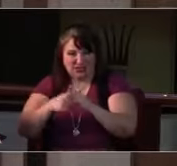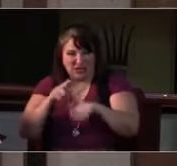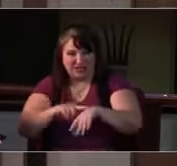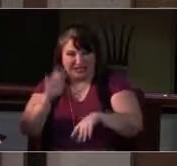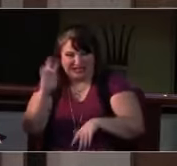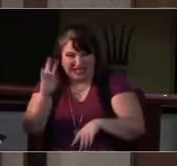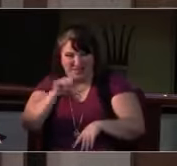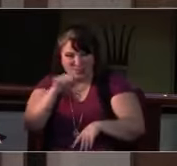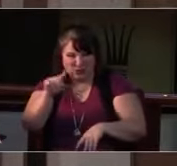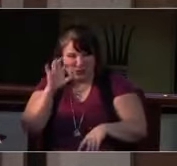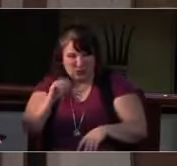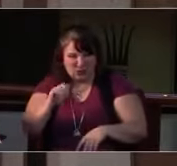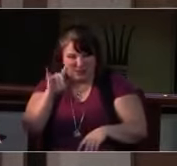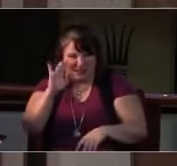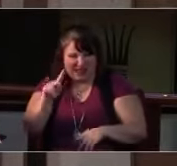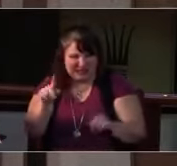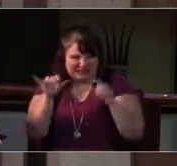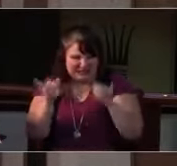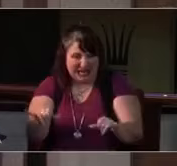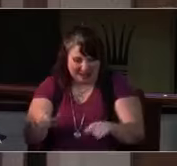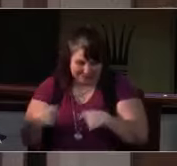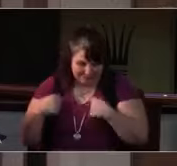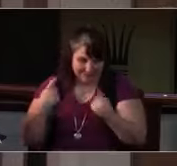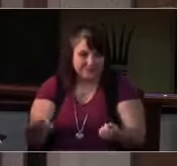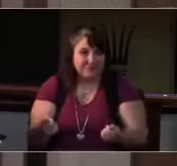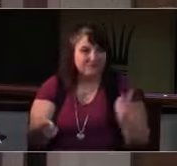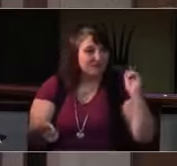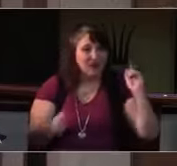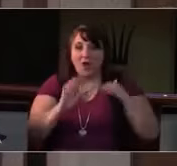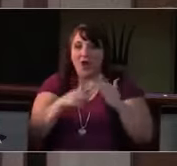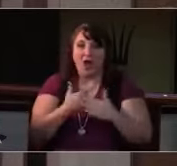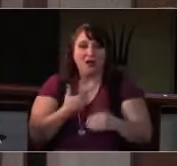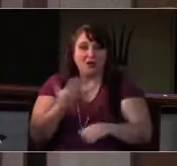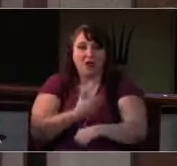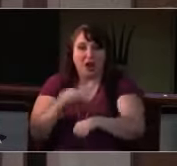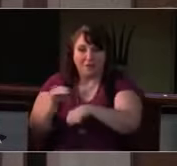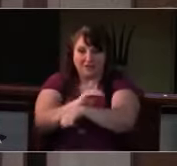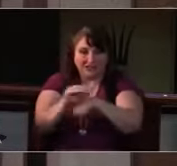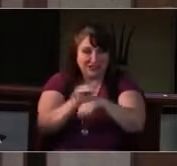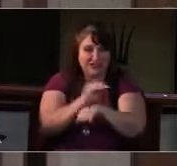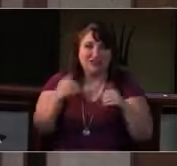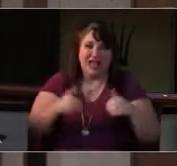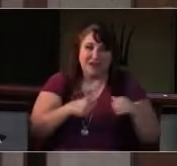So, just a reminder of this week's online opportunities at St. Matthew's.